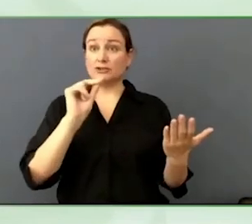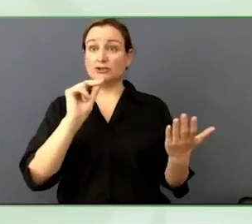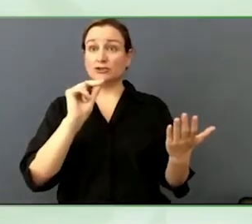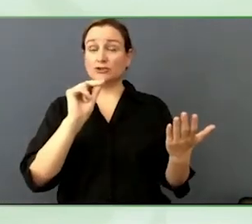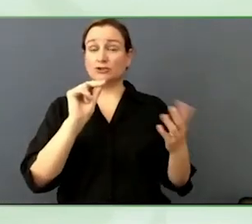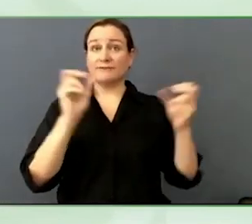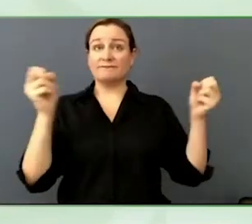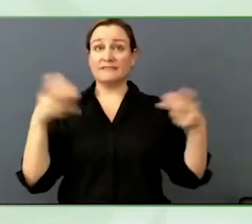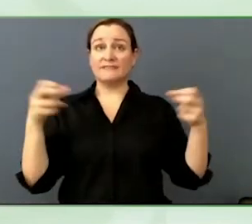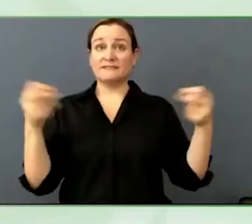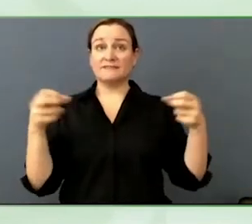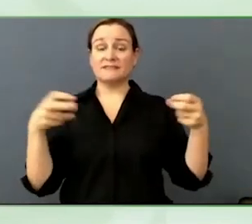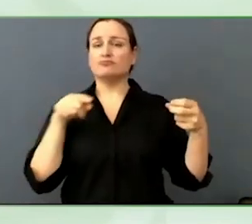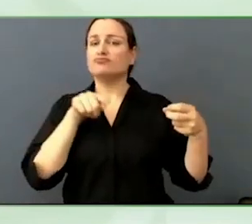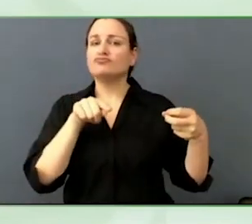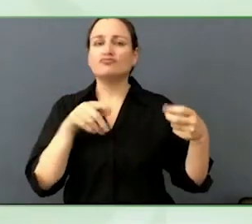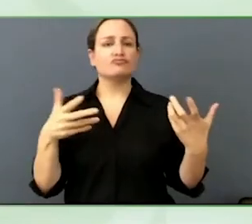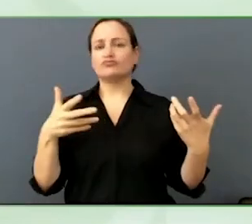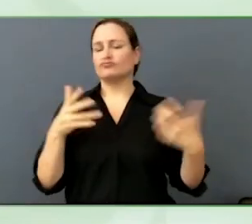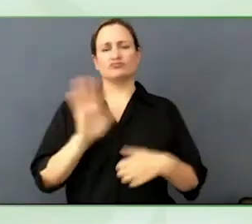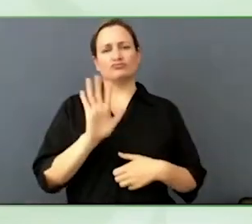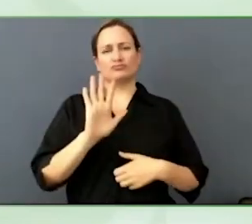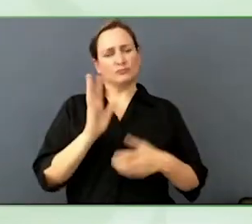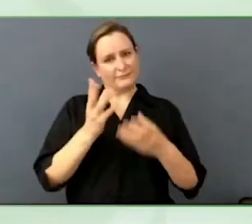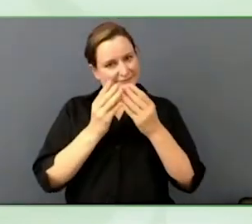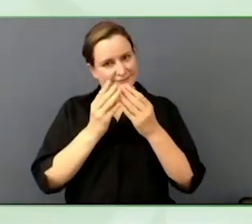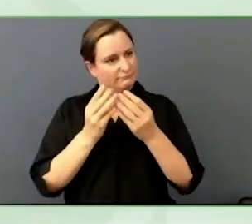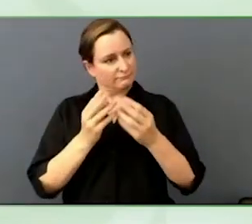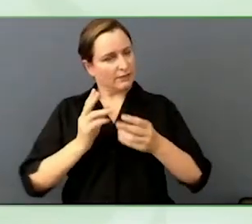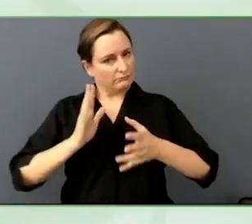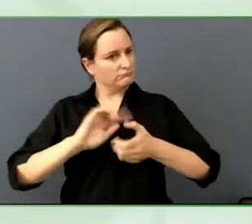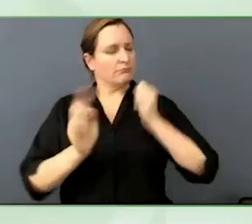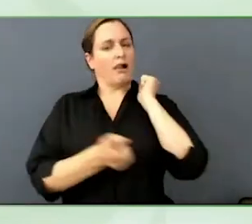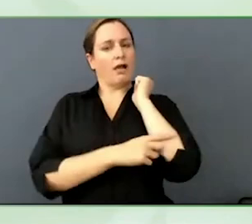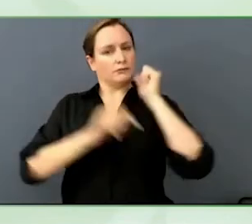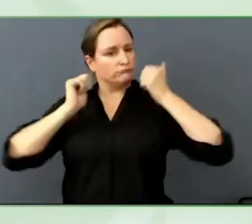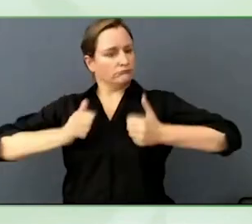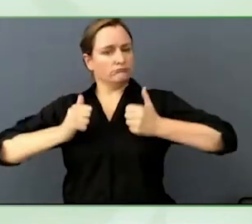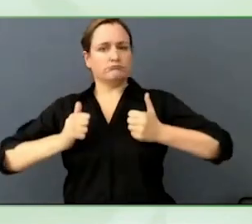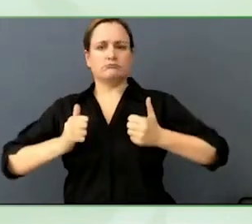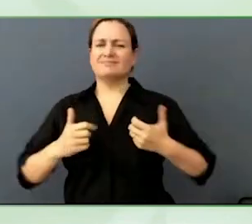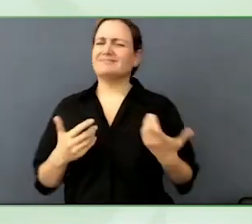It comes down to, how to use that tool to get the final solution.